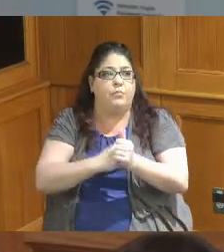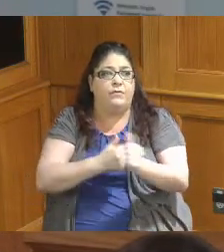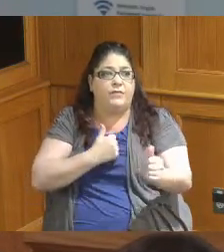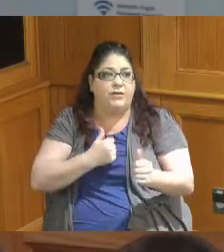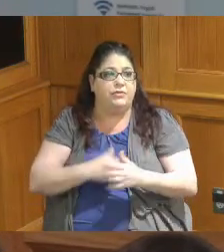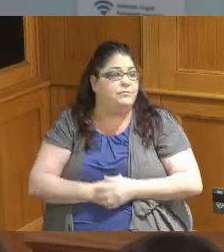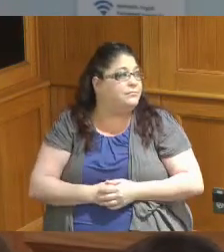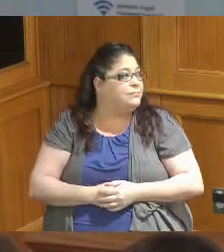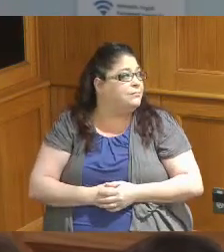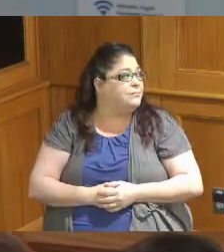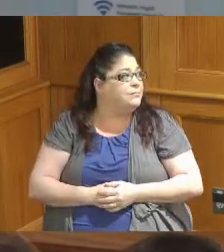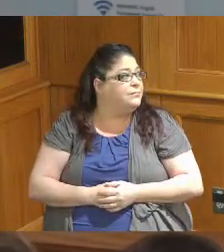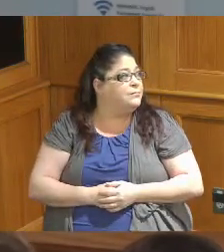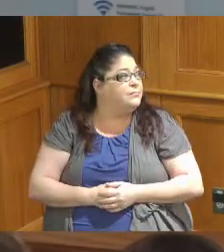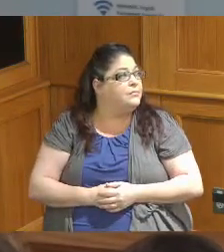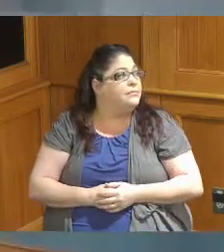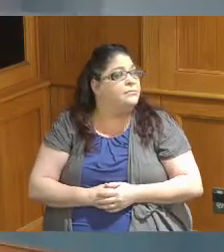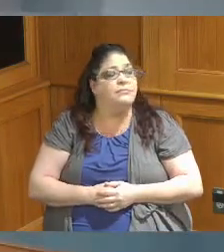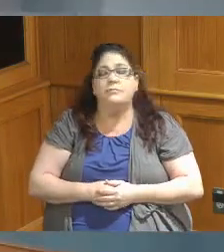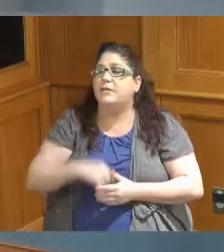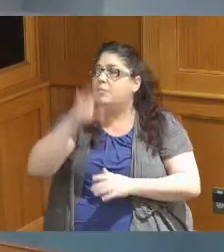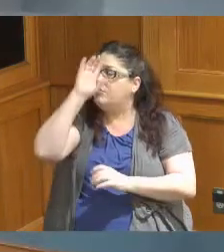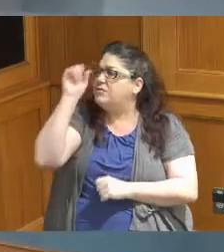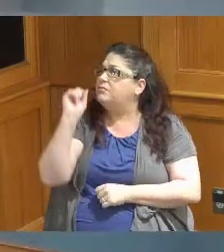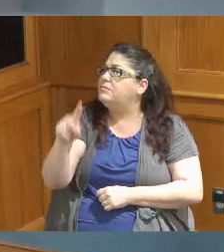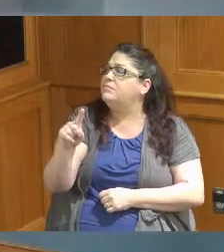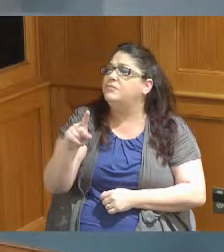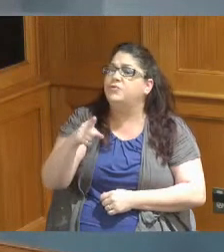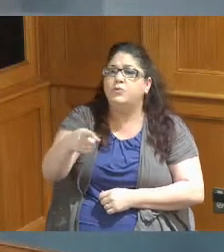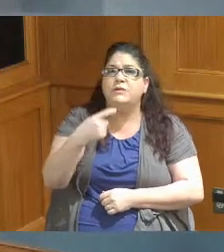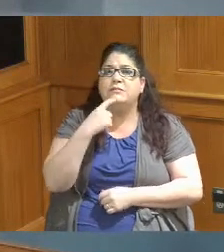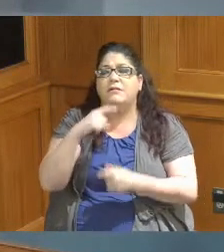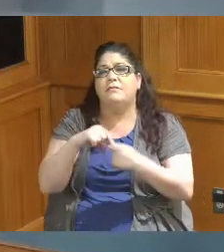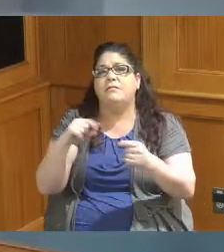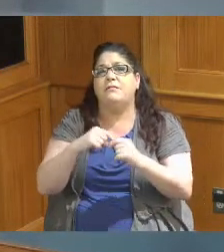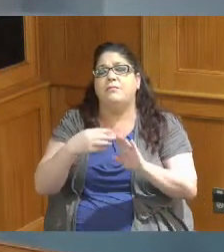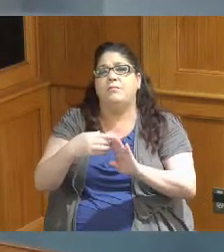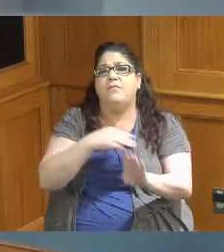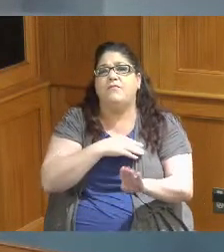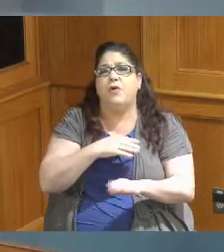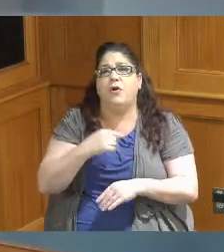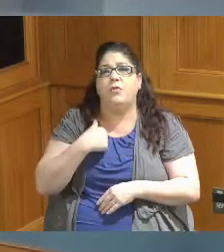no go ahead are these the dollars when you were telling us we would have something to allow us a